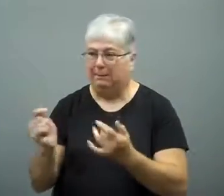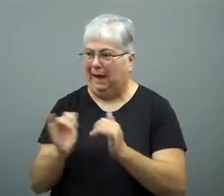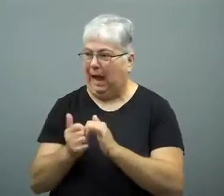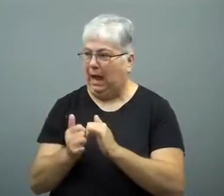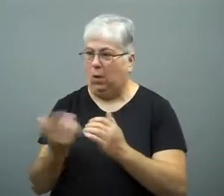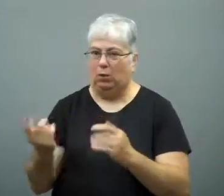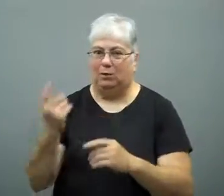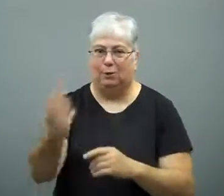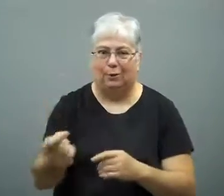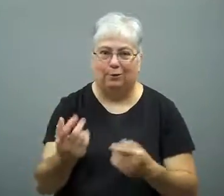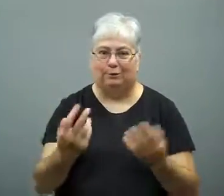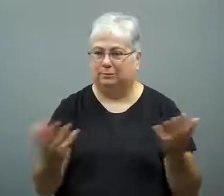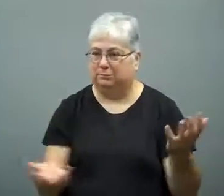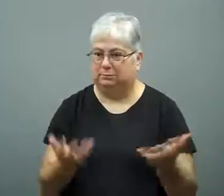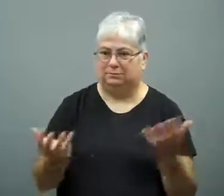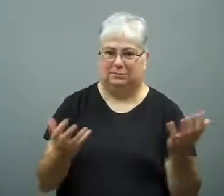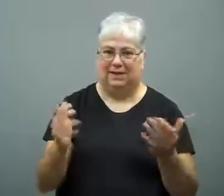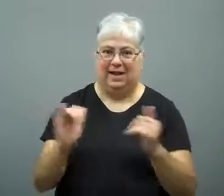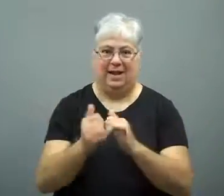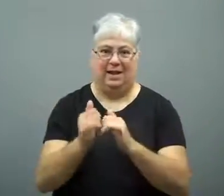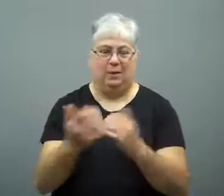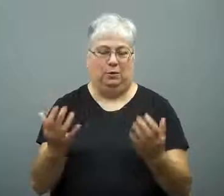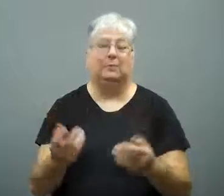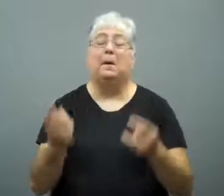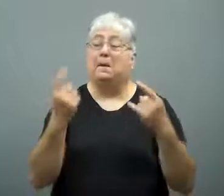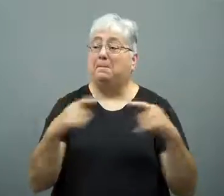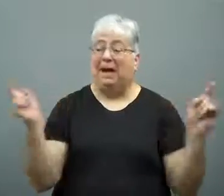How would he get to those countries, though?